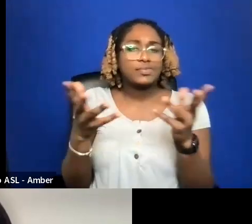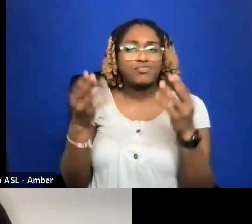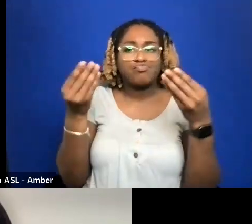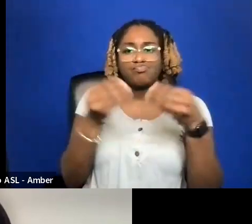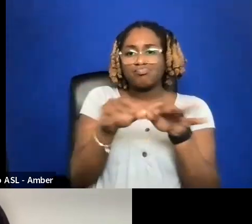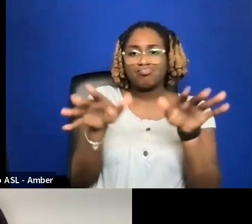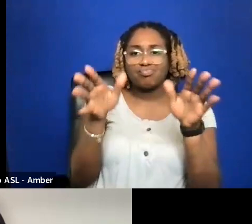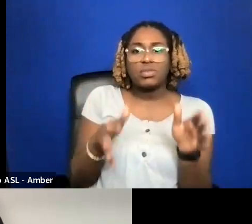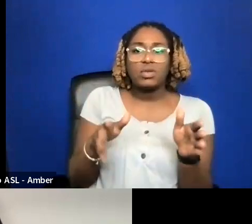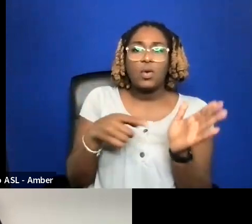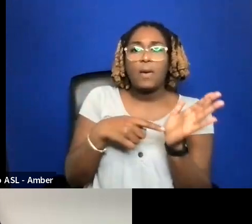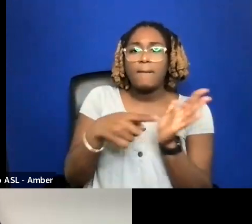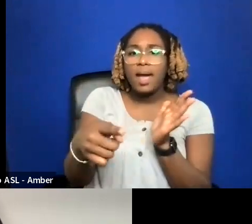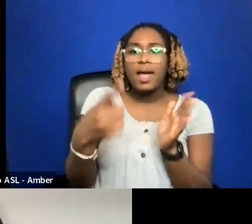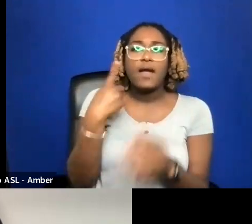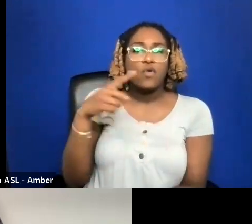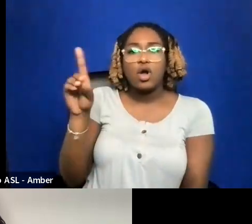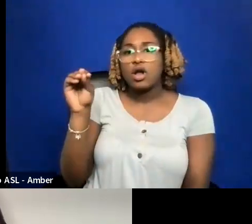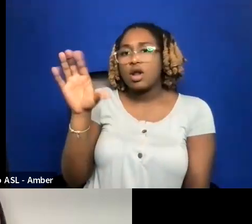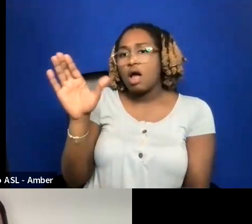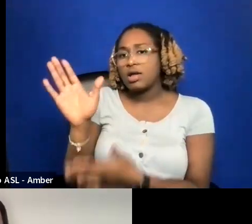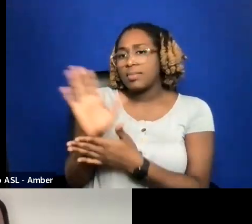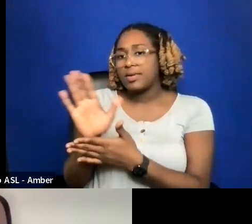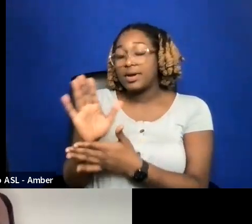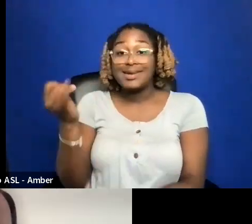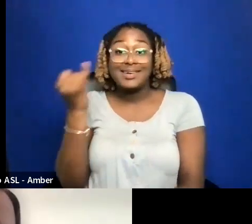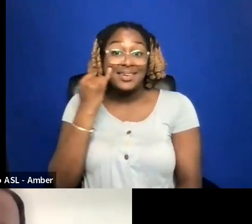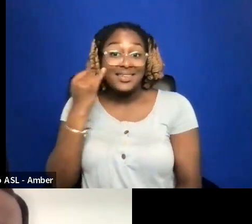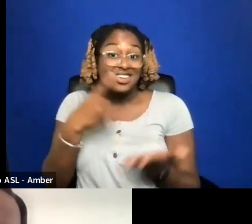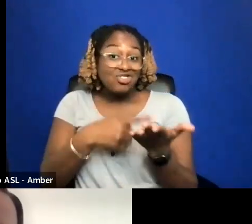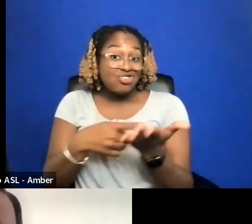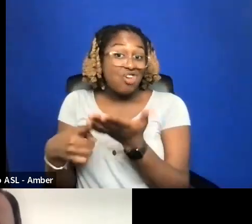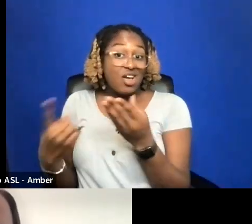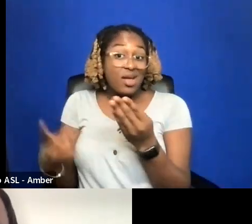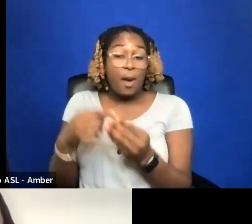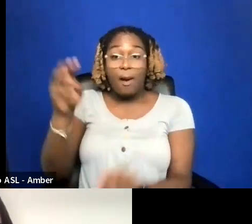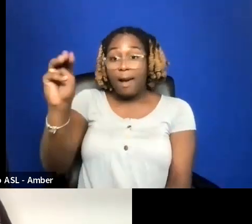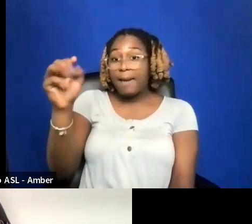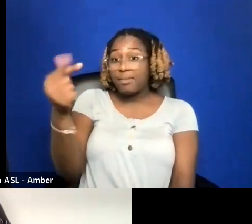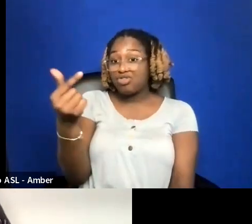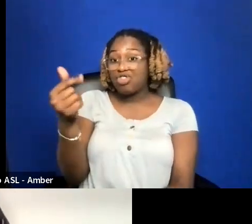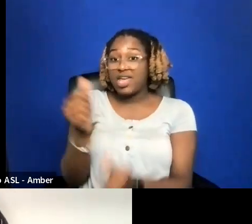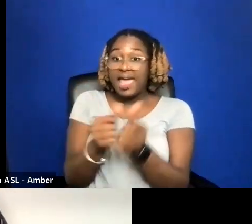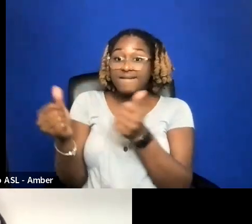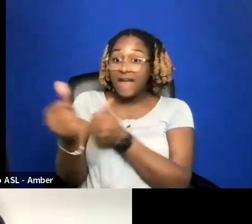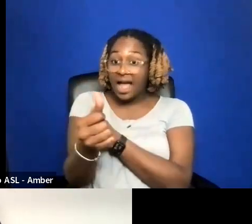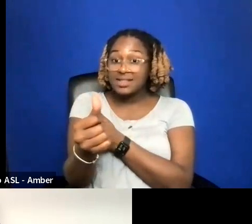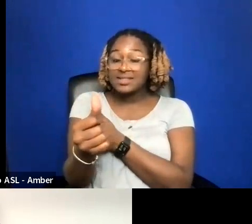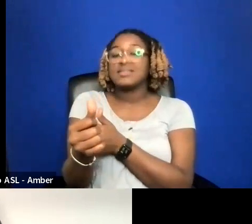IF YOU ARE TALKING ABOUT AN MG OR ADVANCE, I'M GOING TO ACTUALLY SAY I THINK IT'S BETTER TO NOT TAKE